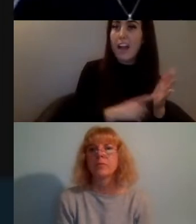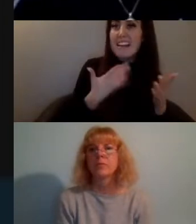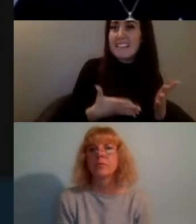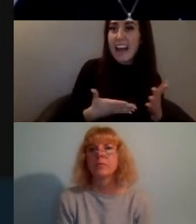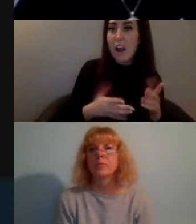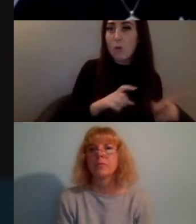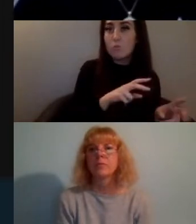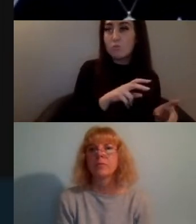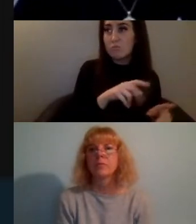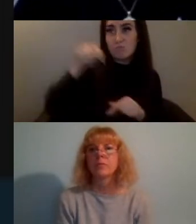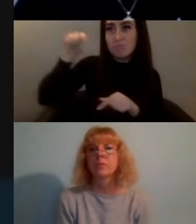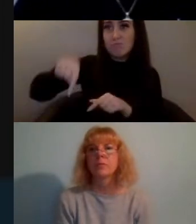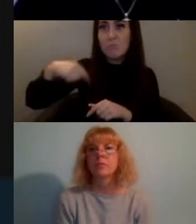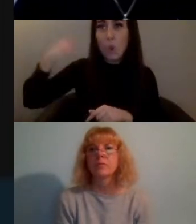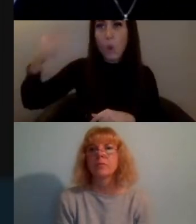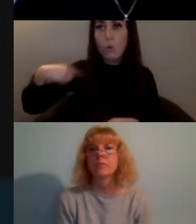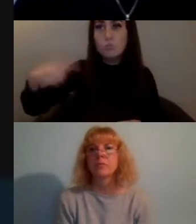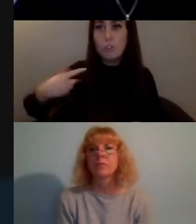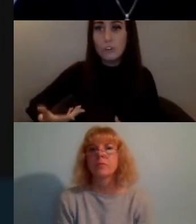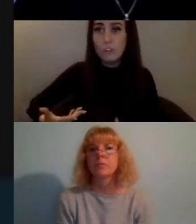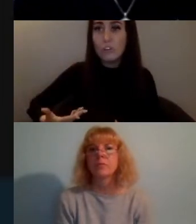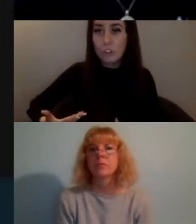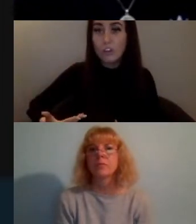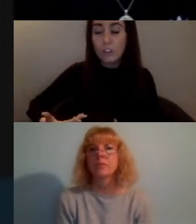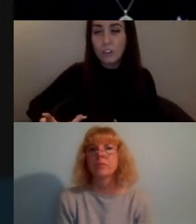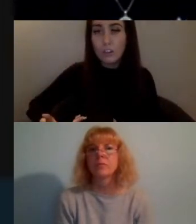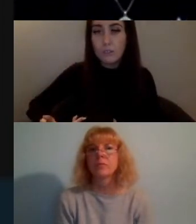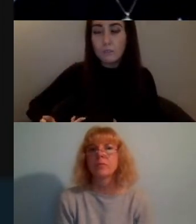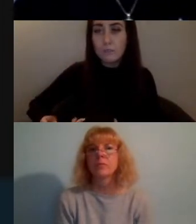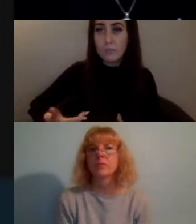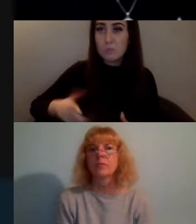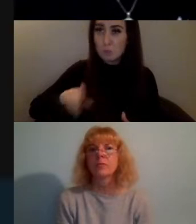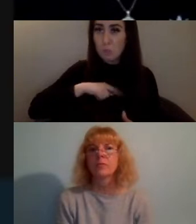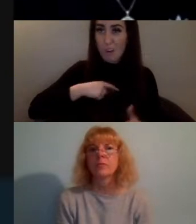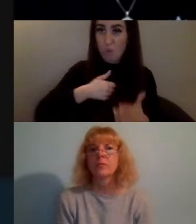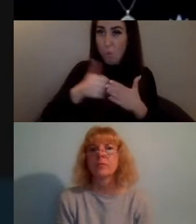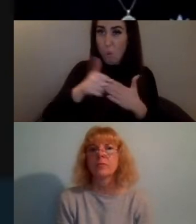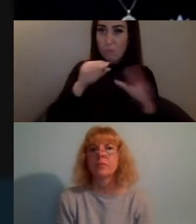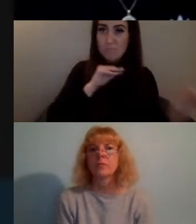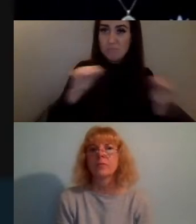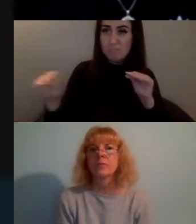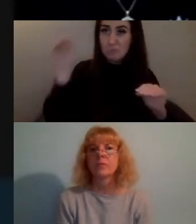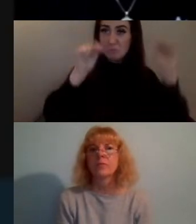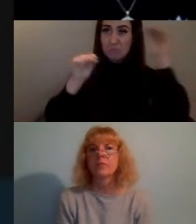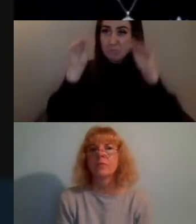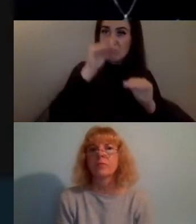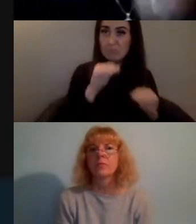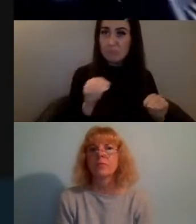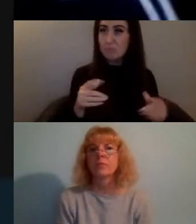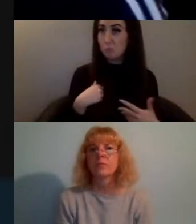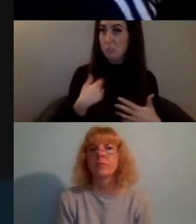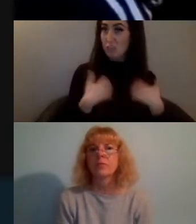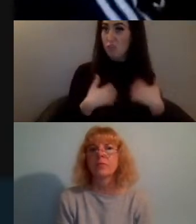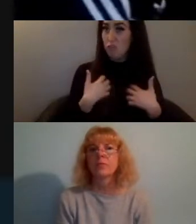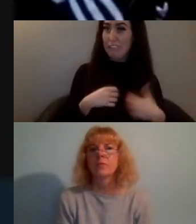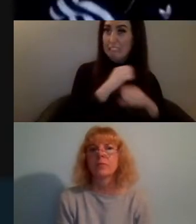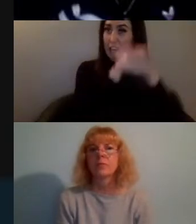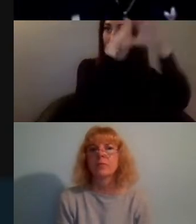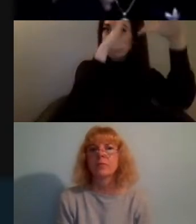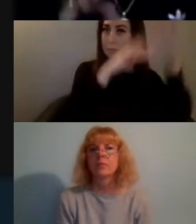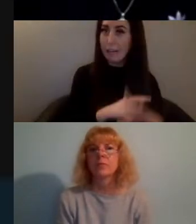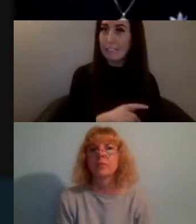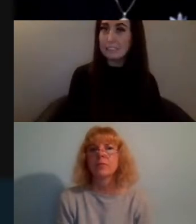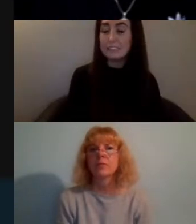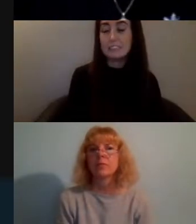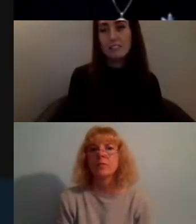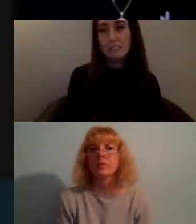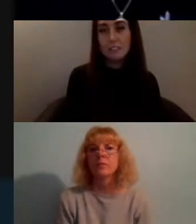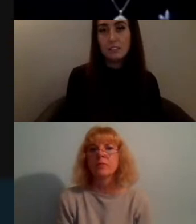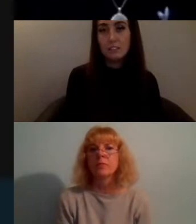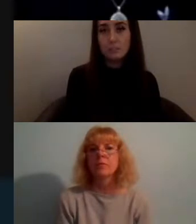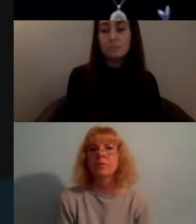even different countries which has been yeah an interesting aspect of it - next slide please - so